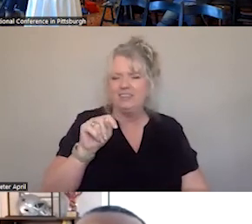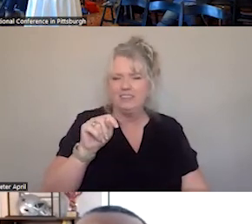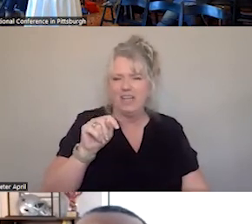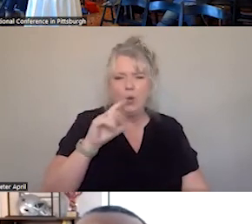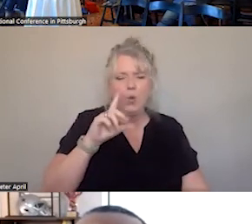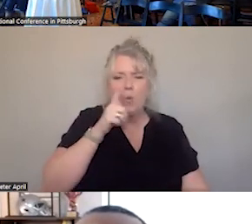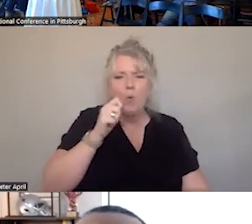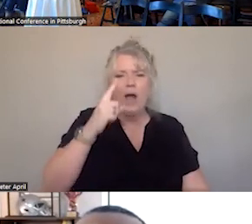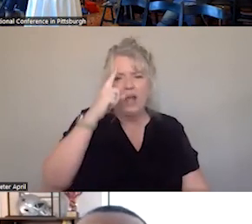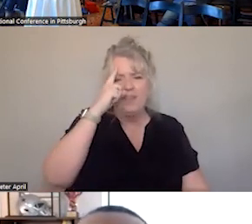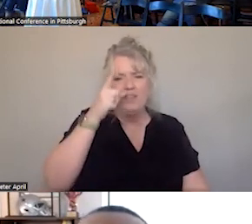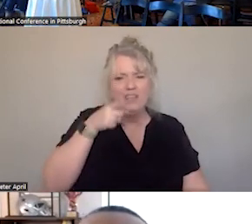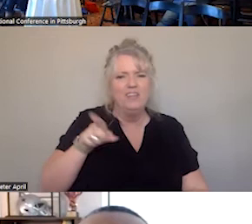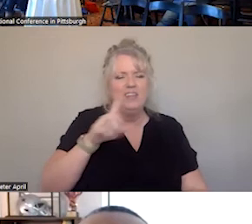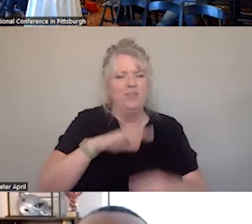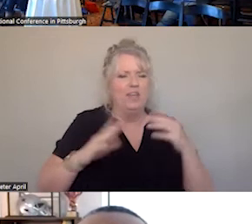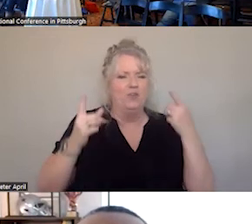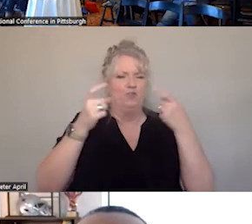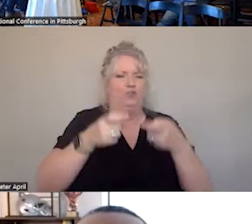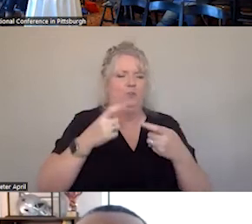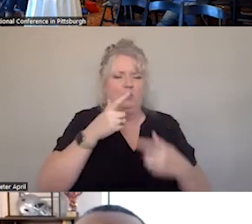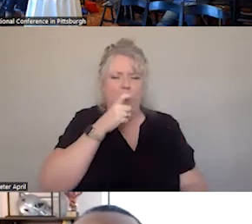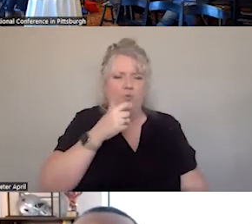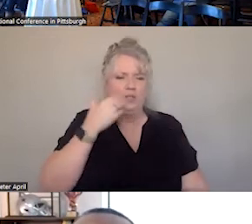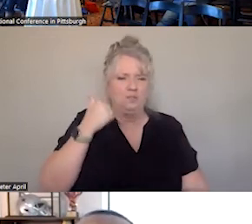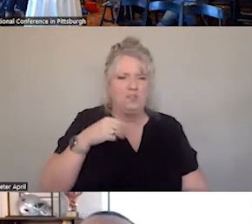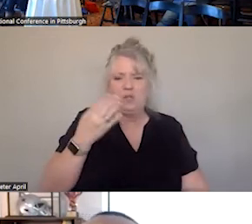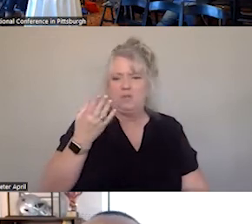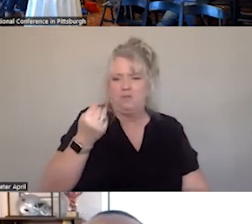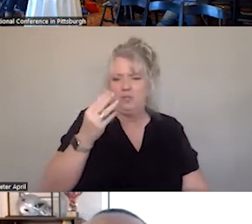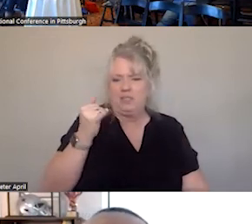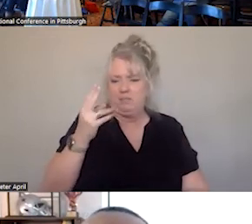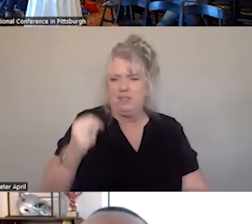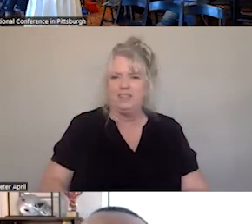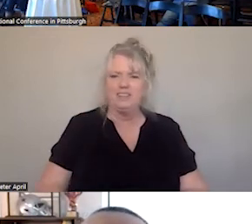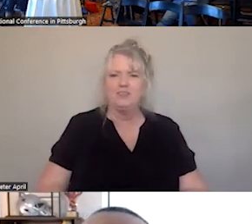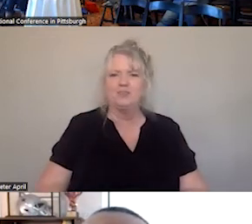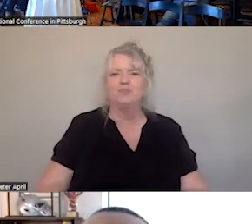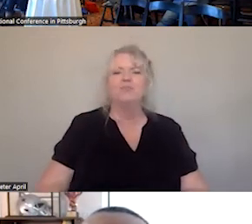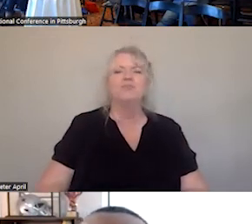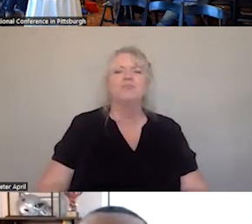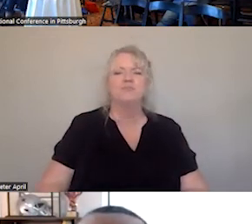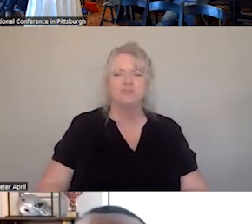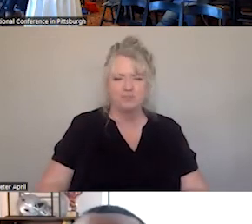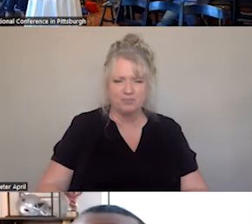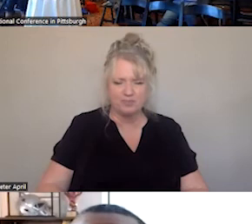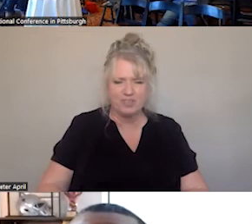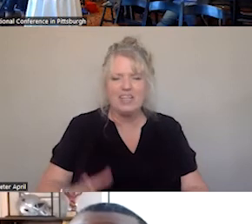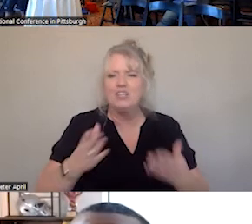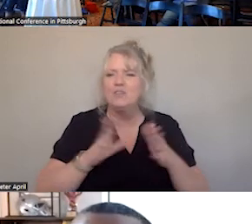MAYBE THEY'RE ALL CONTRIBUTING TOO. TO 14 MINUTES. >> WELL THIS IS GENERALLY A VERY SMART AUDIENCE.